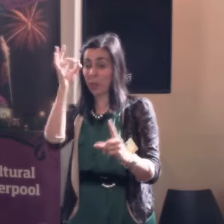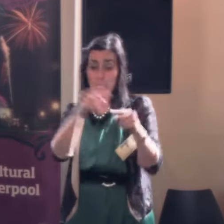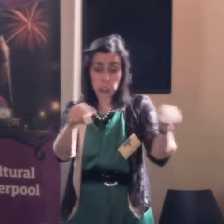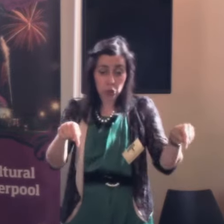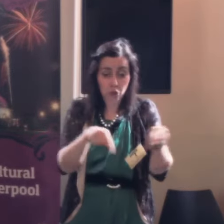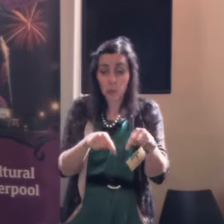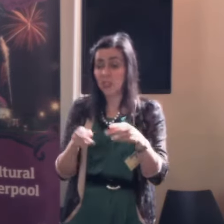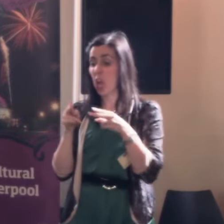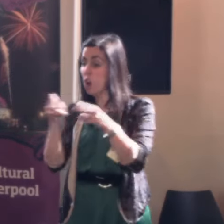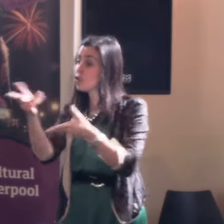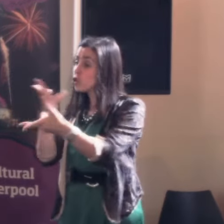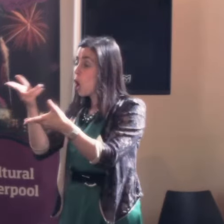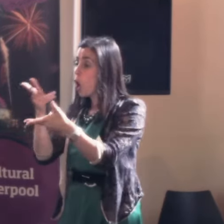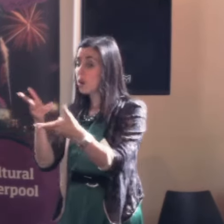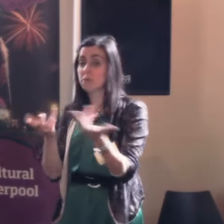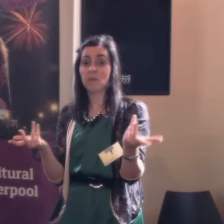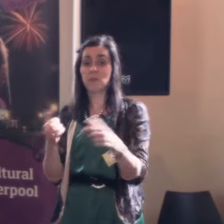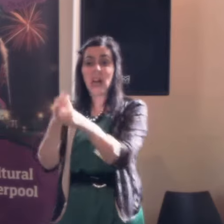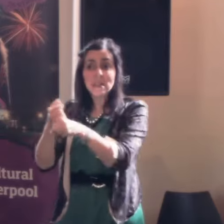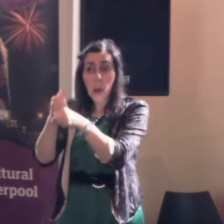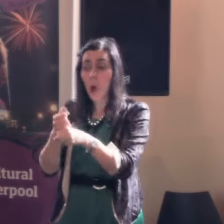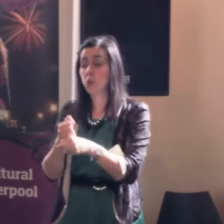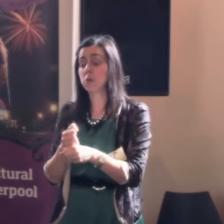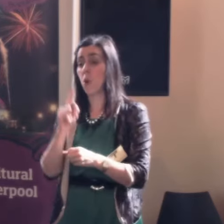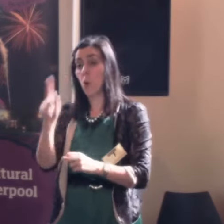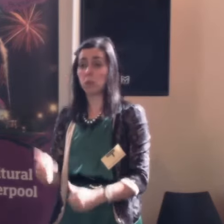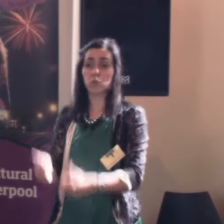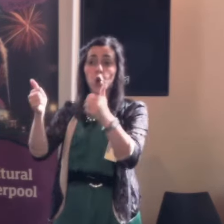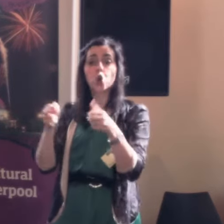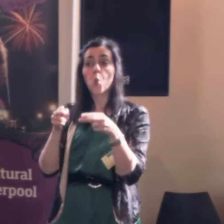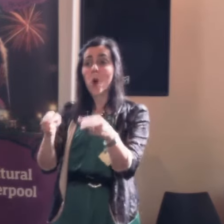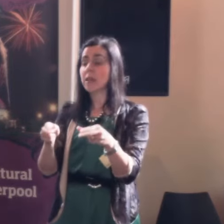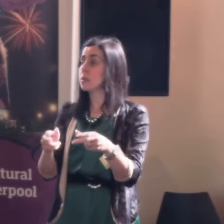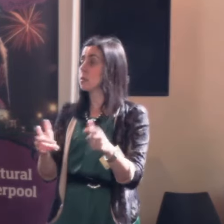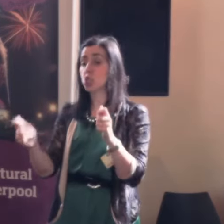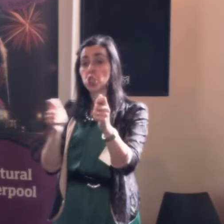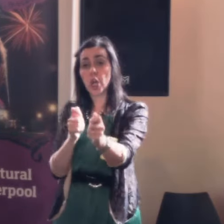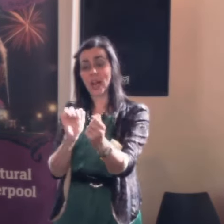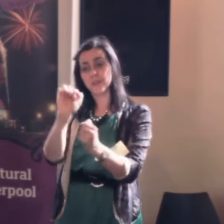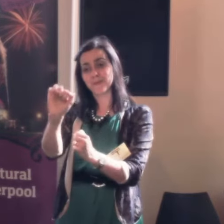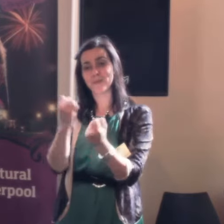it can be done in corridors, it can be done by demos But one of the most effective ways is to change people's views